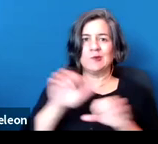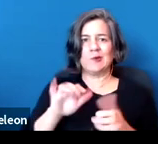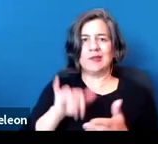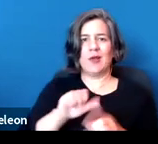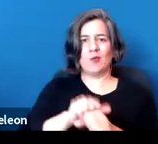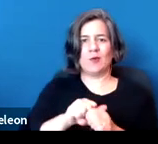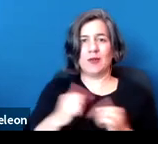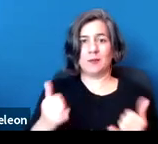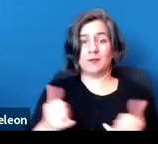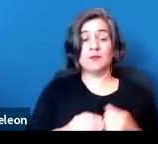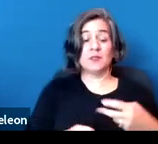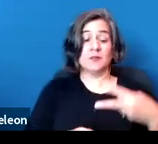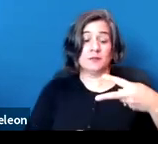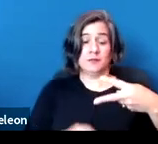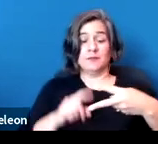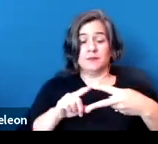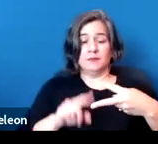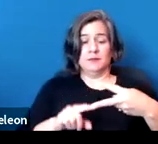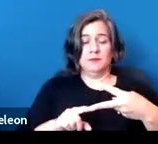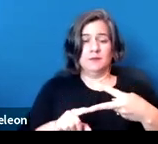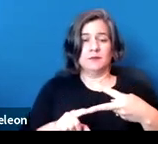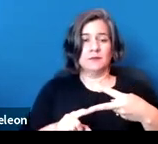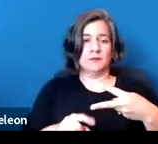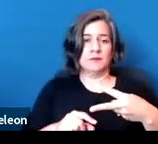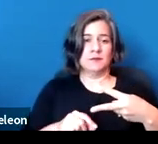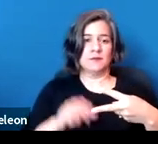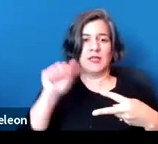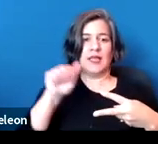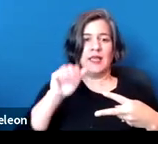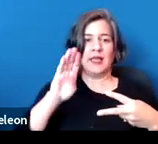So the two laws that we wanted to briefly go over are AB-1482,